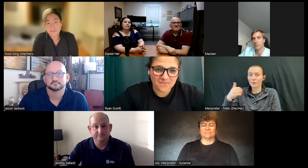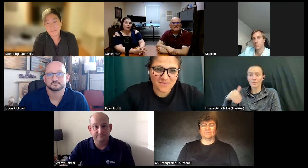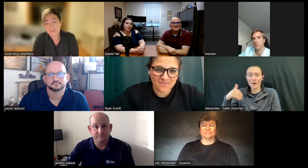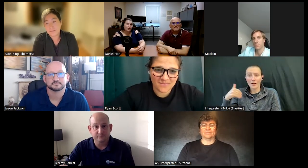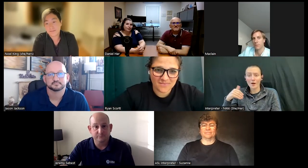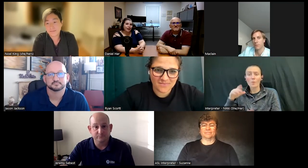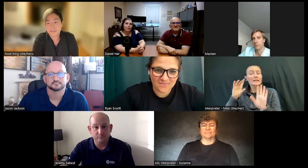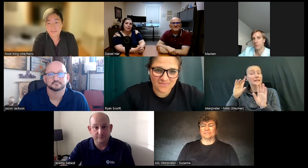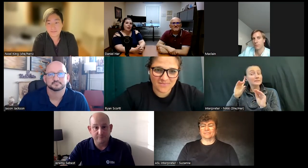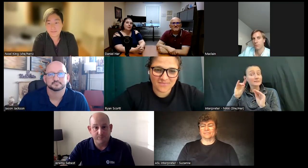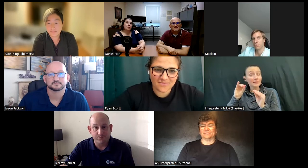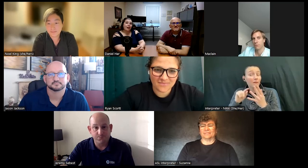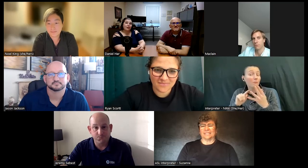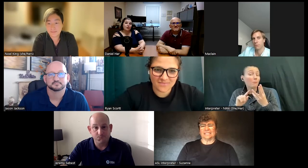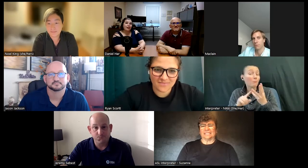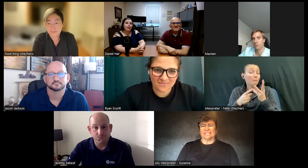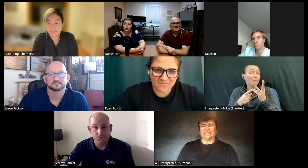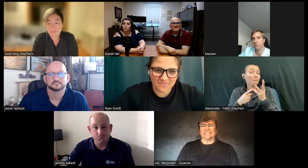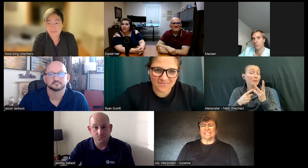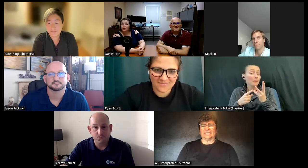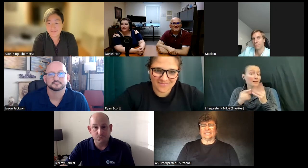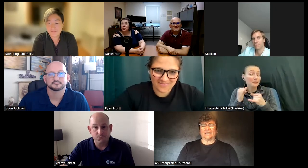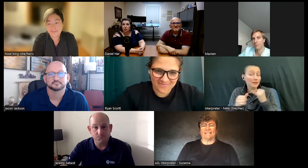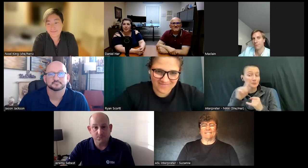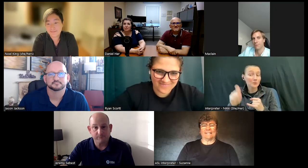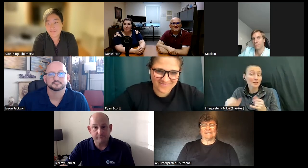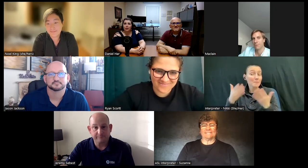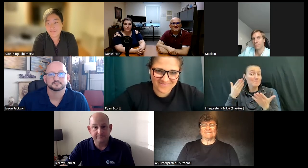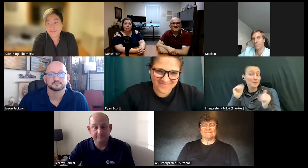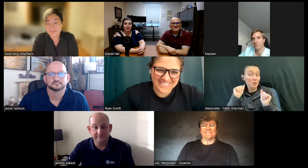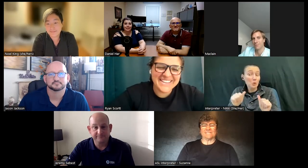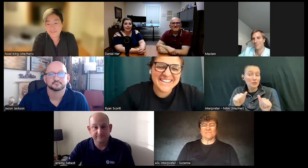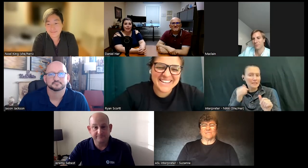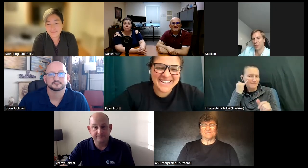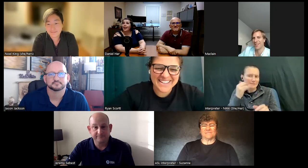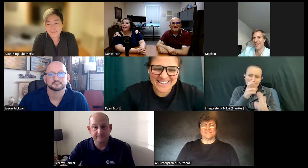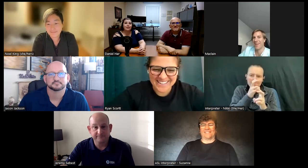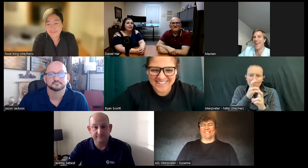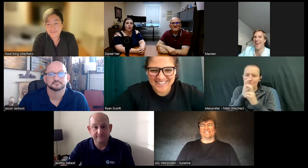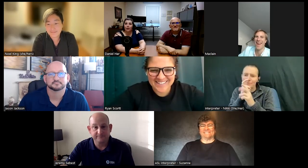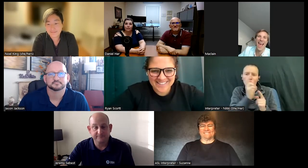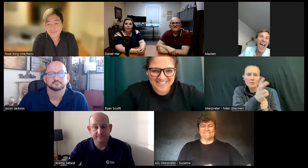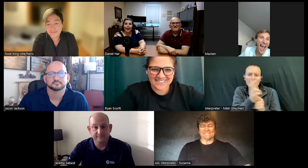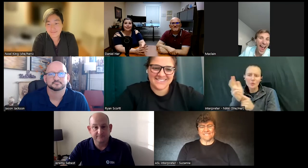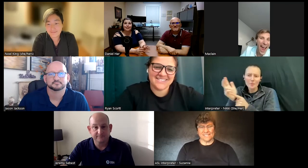sixth question and we probably would have gotten to that if I was really really strict about the three minutes each but every single one of you had